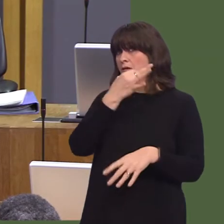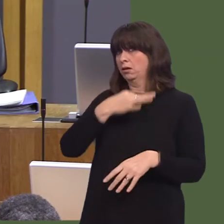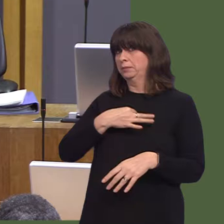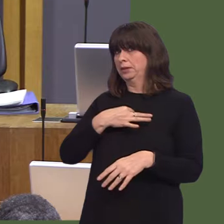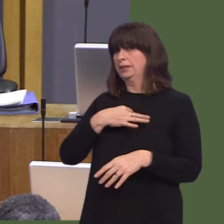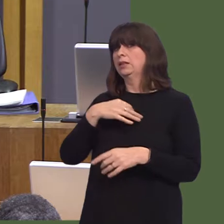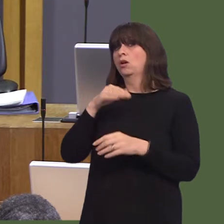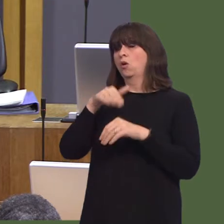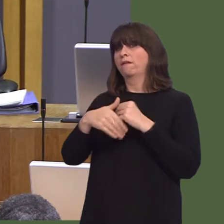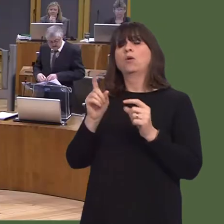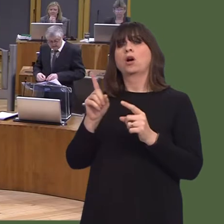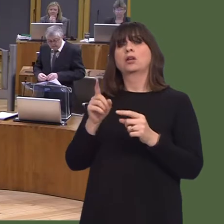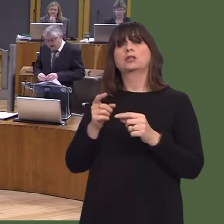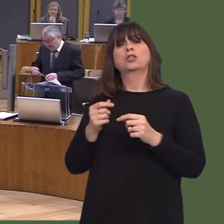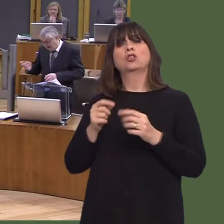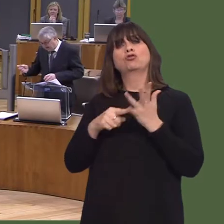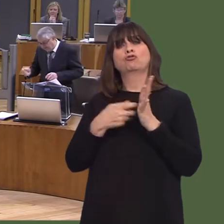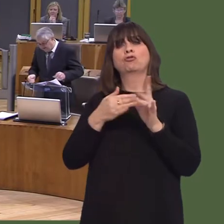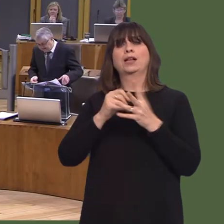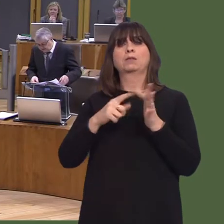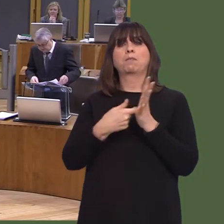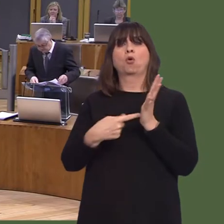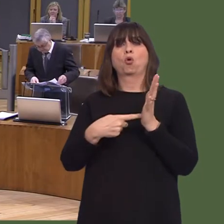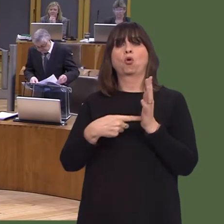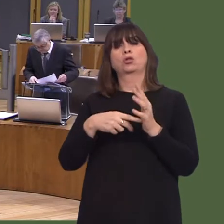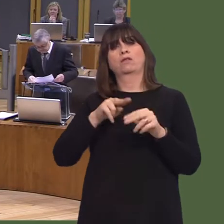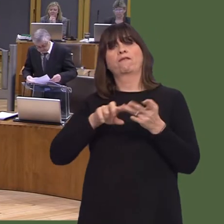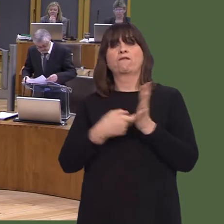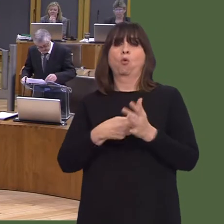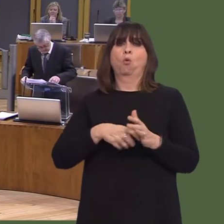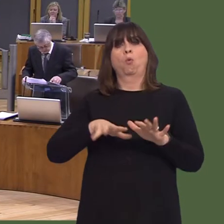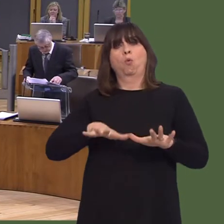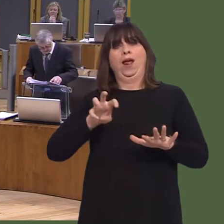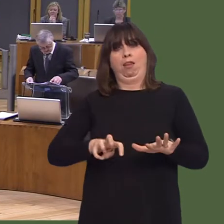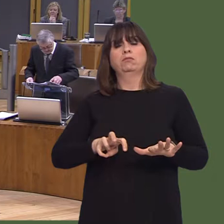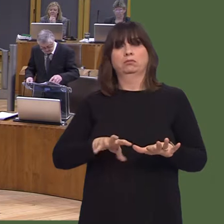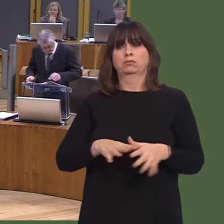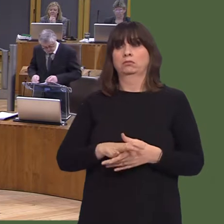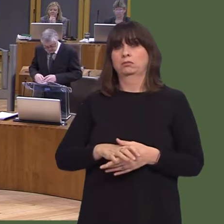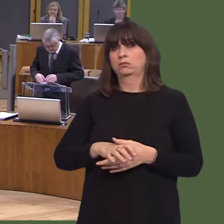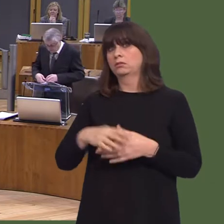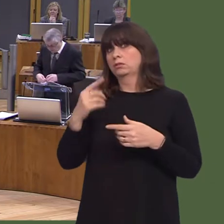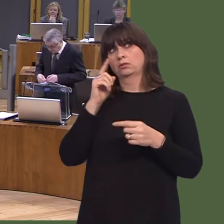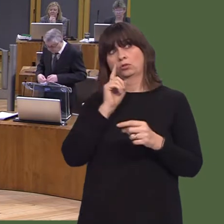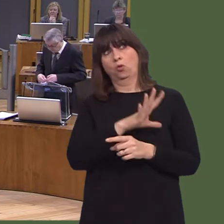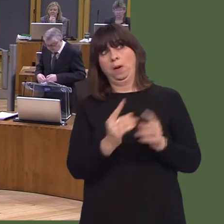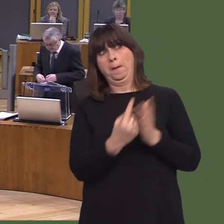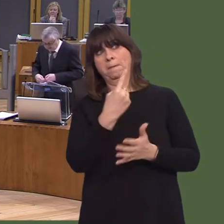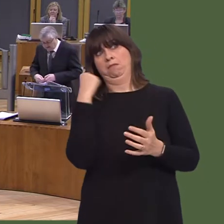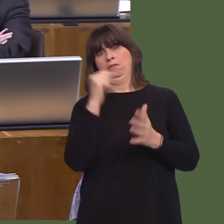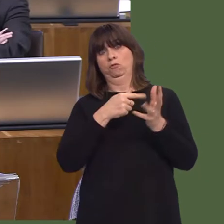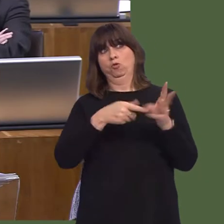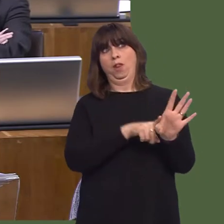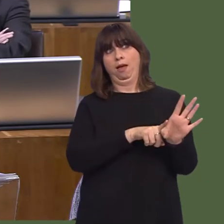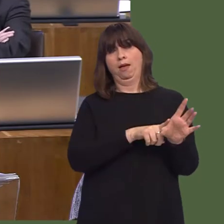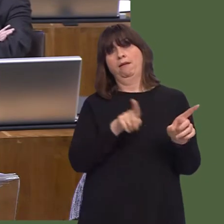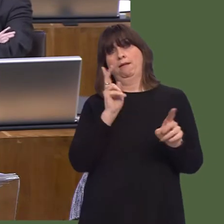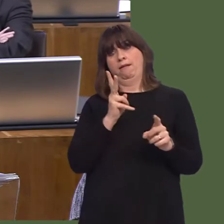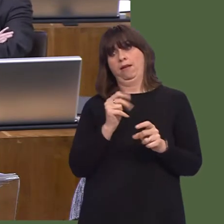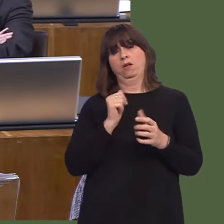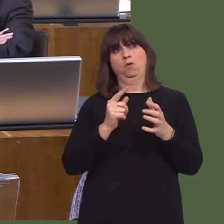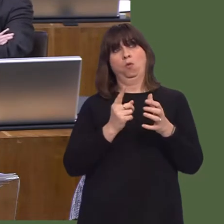So, what exactly is holding you back, and wasn't it a mistake to confuse two things